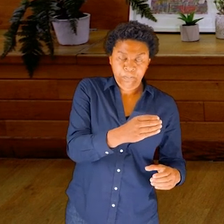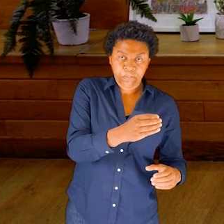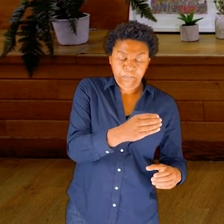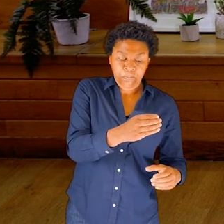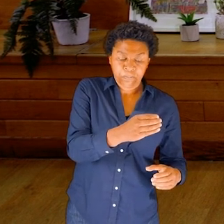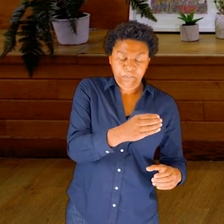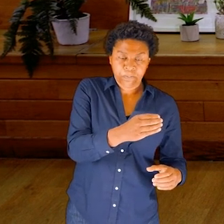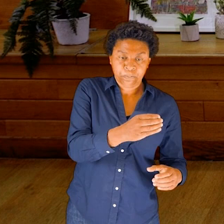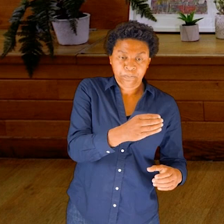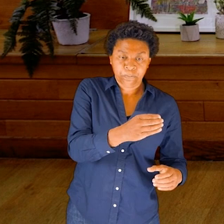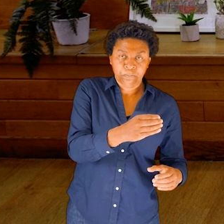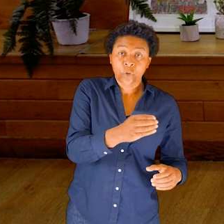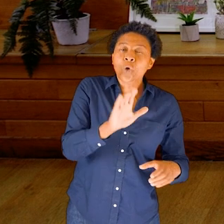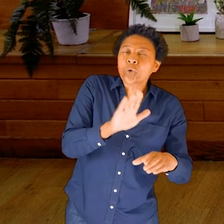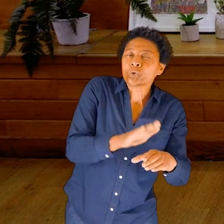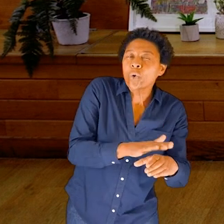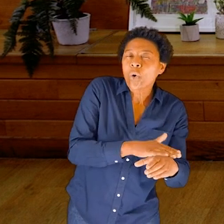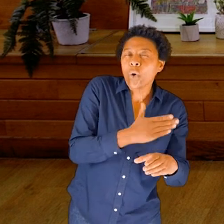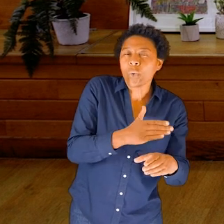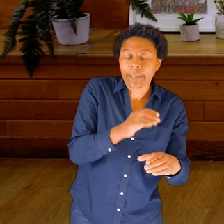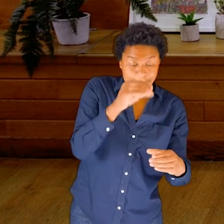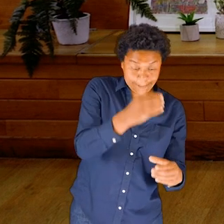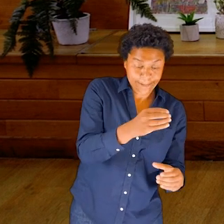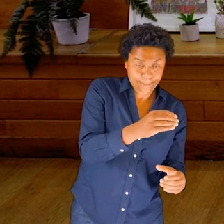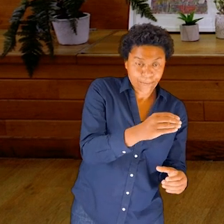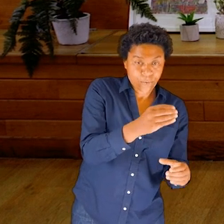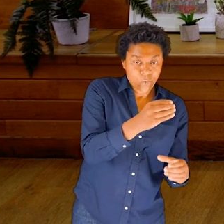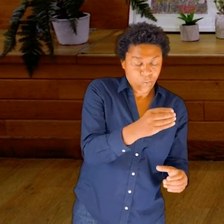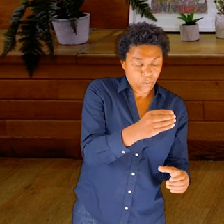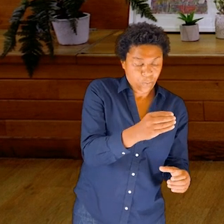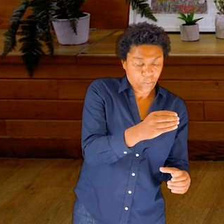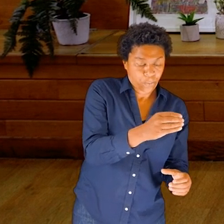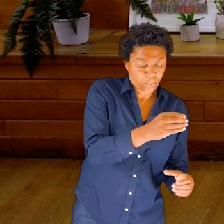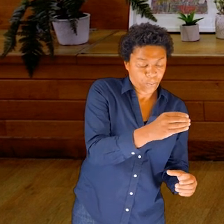And you’re going to slowly shift the container of the bottle and the